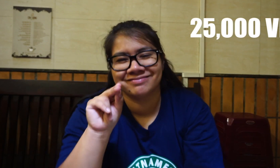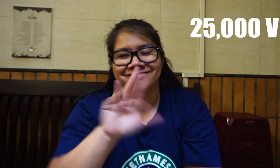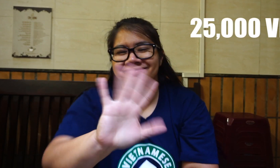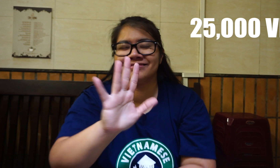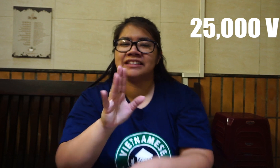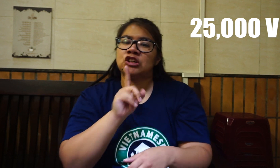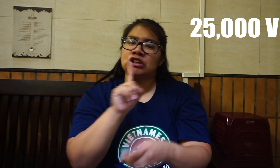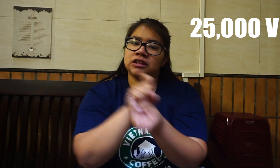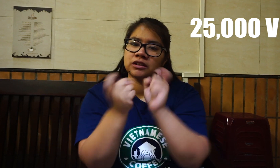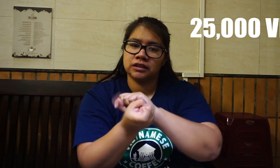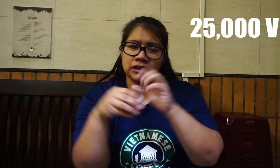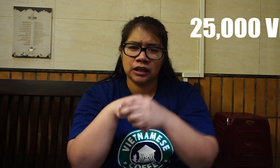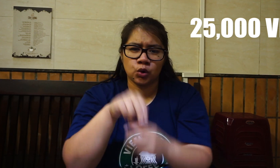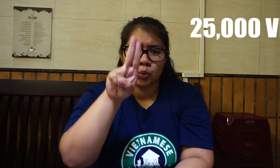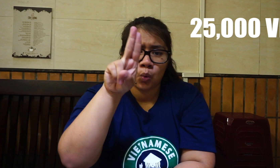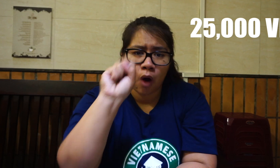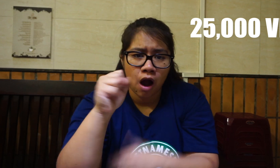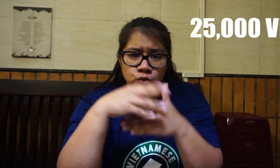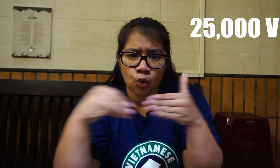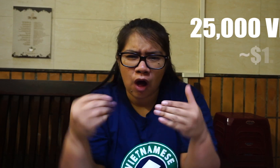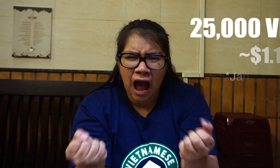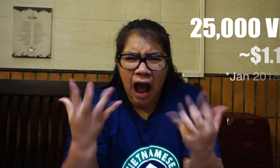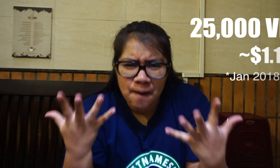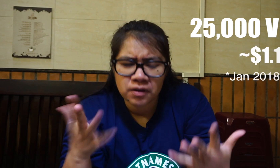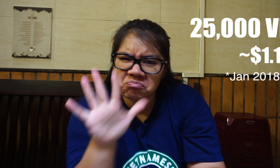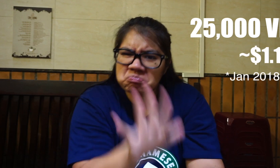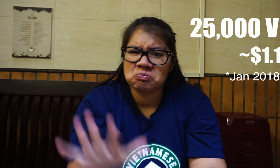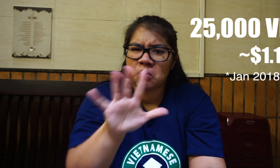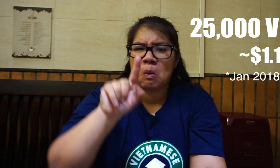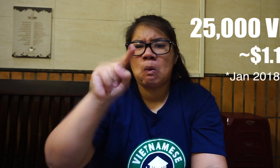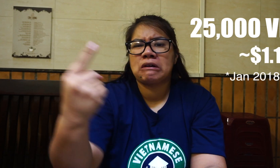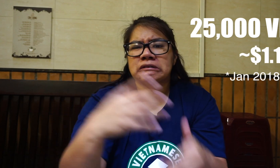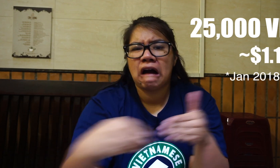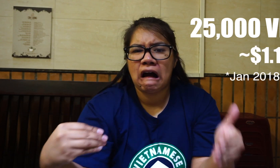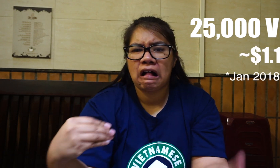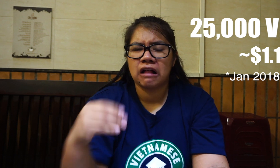No, no, no Really, the conversion to US Dollar is about $1